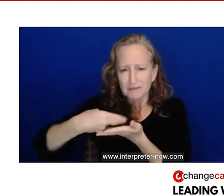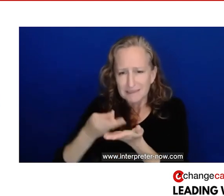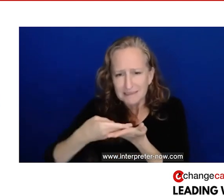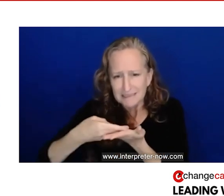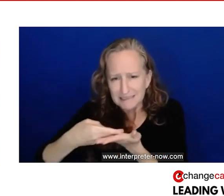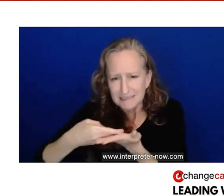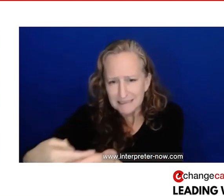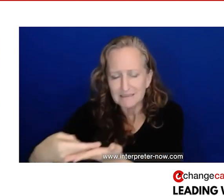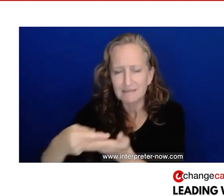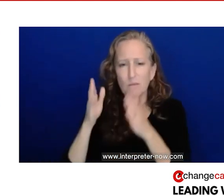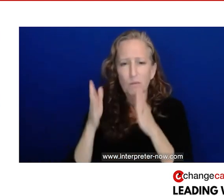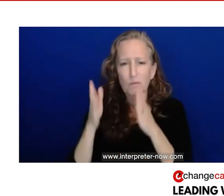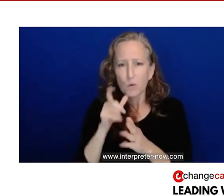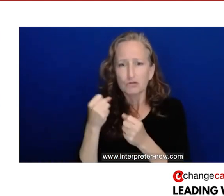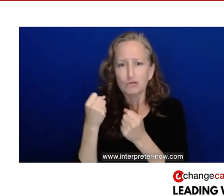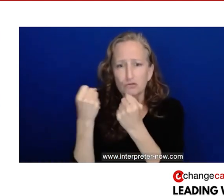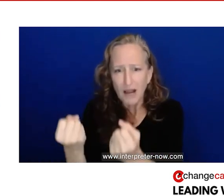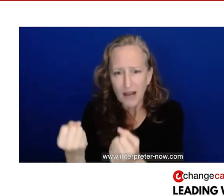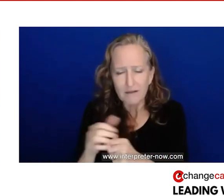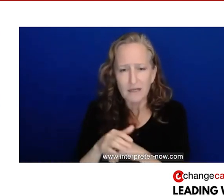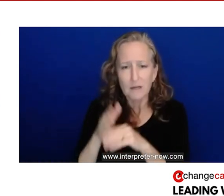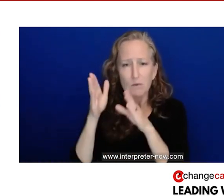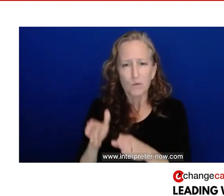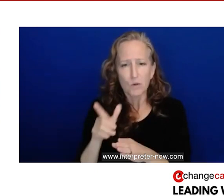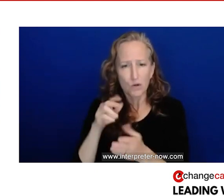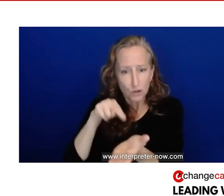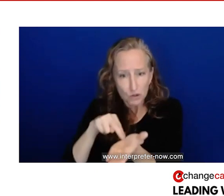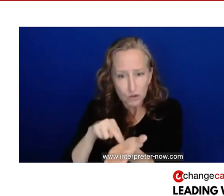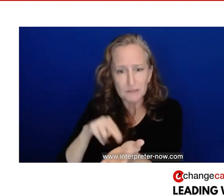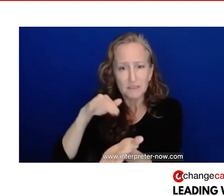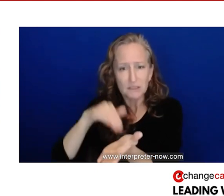workers who are going to be taking care of that individual. That shift, that reframing